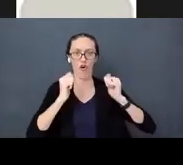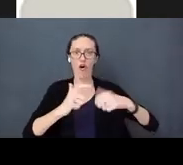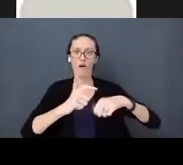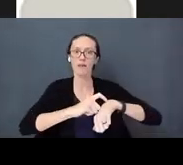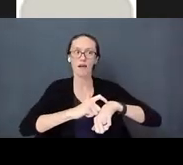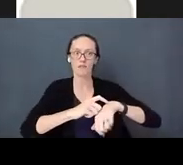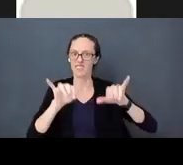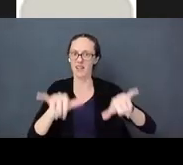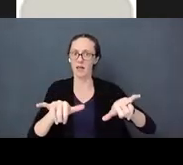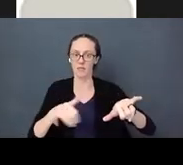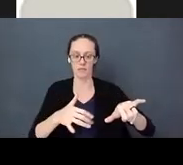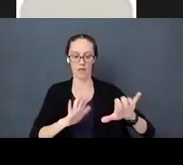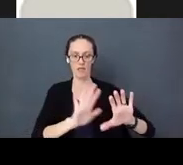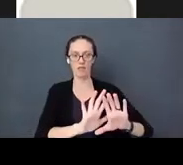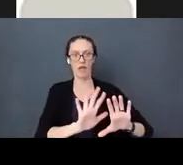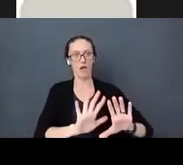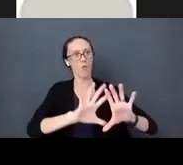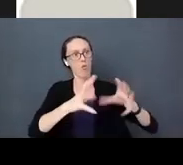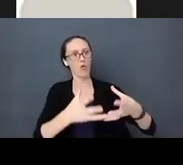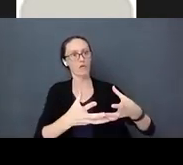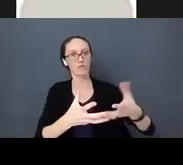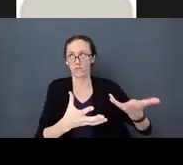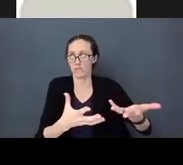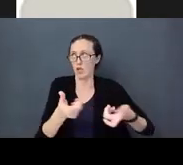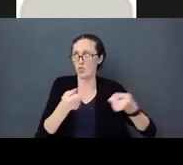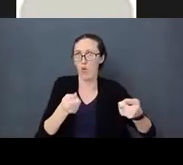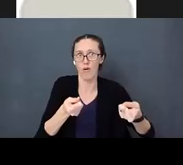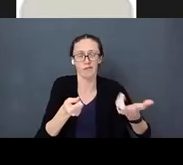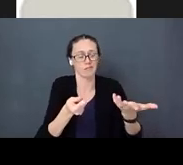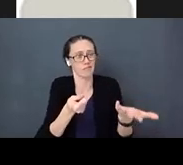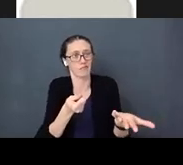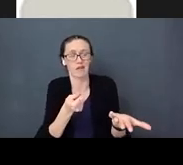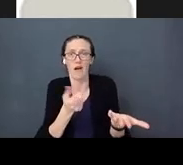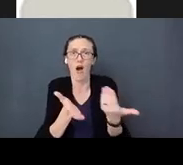don’t have little control. If we can understand, empathize. If we can empathize with that, we can